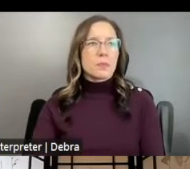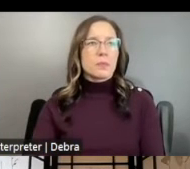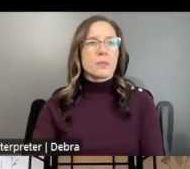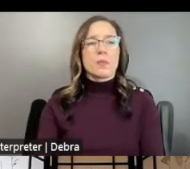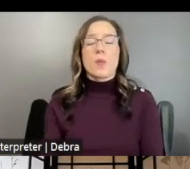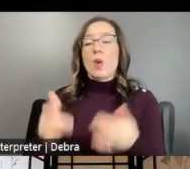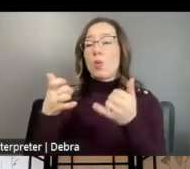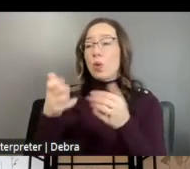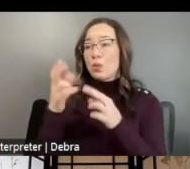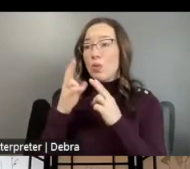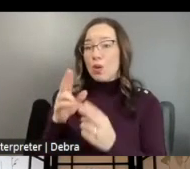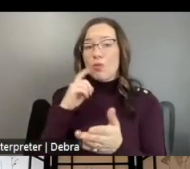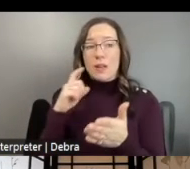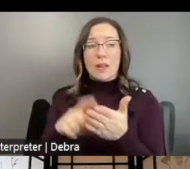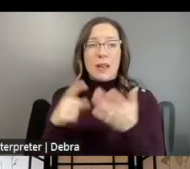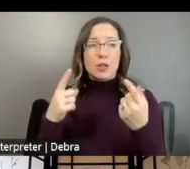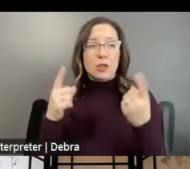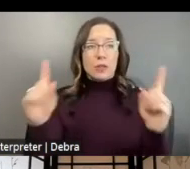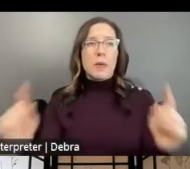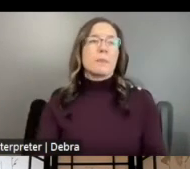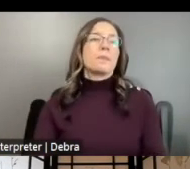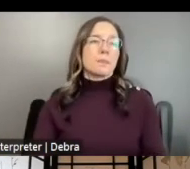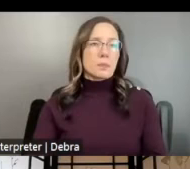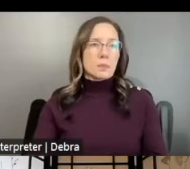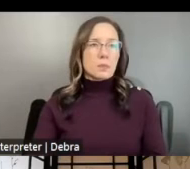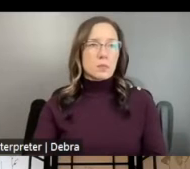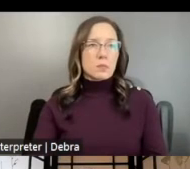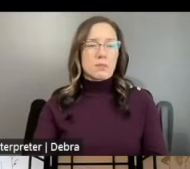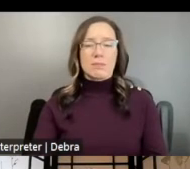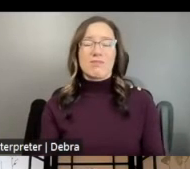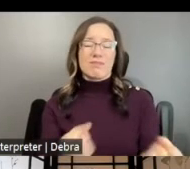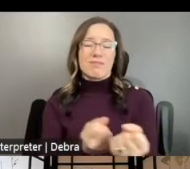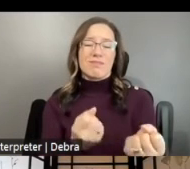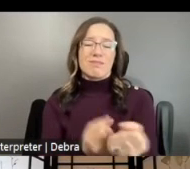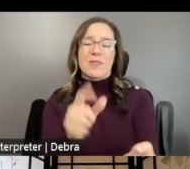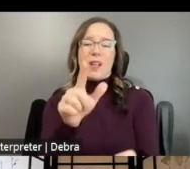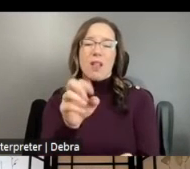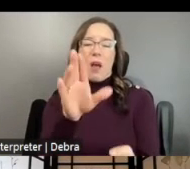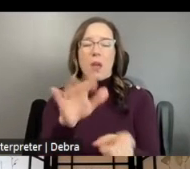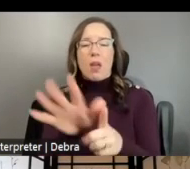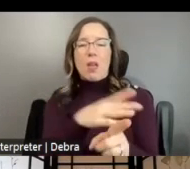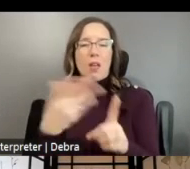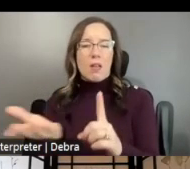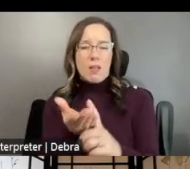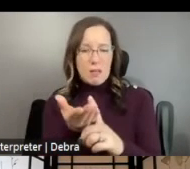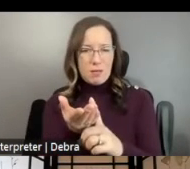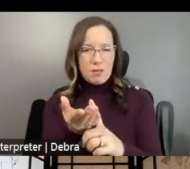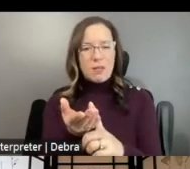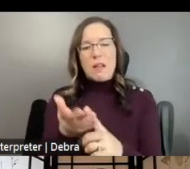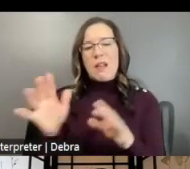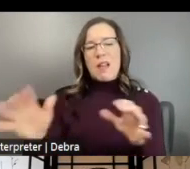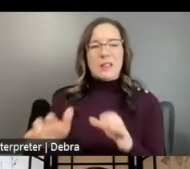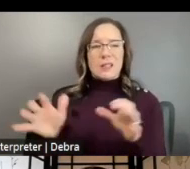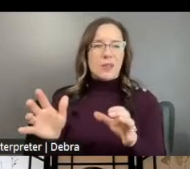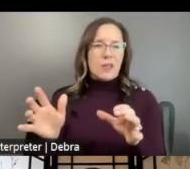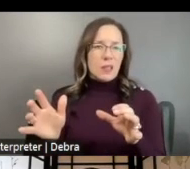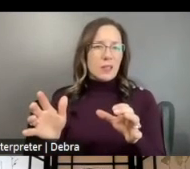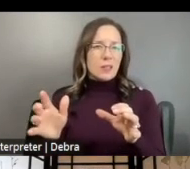ACHIEVEMENT, AND LOBBYING. AND THAT INCLUDES INTEND, ACTIVITIES THAT ARE INTENDED TO INFLUENCE